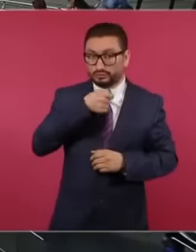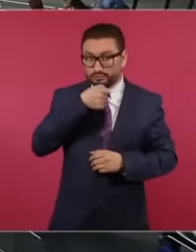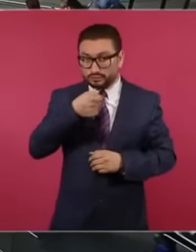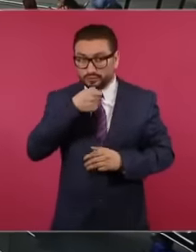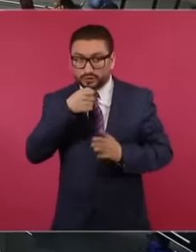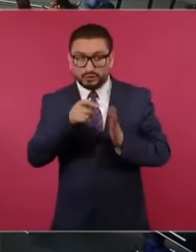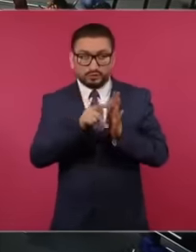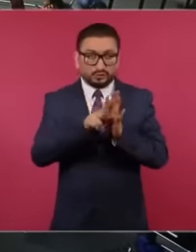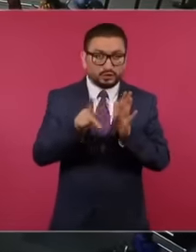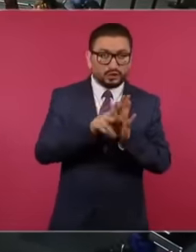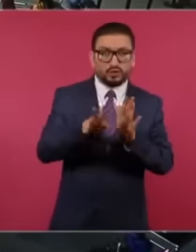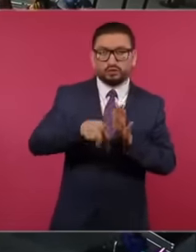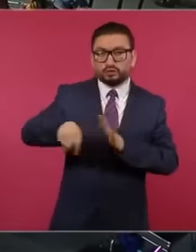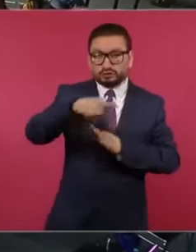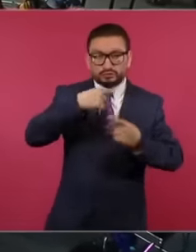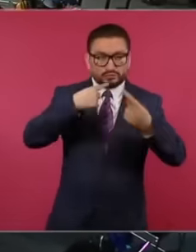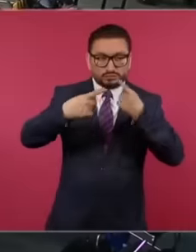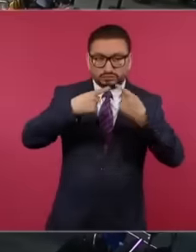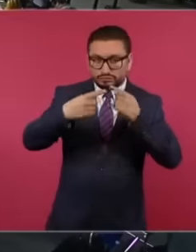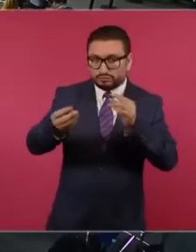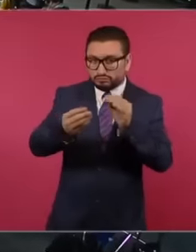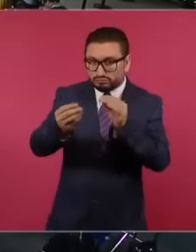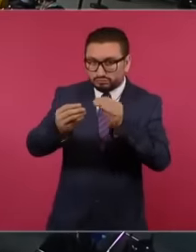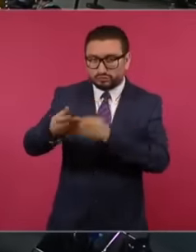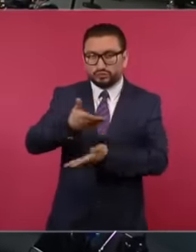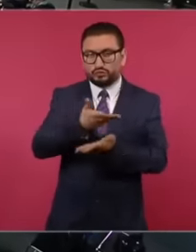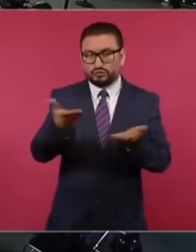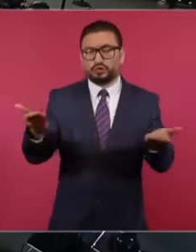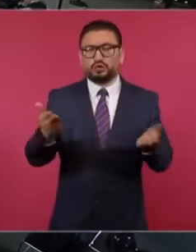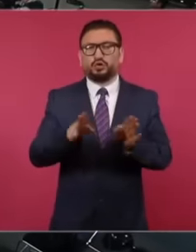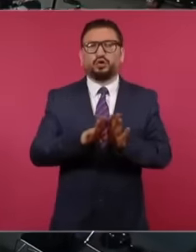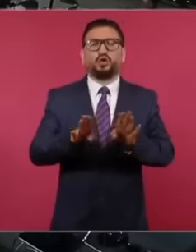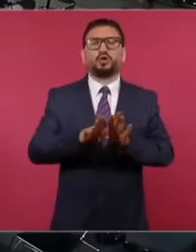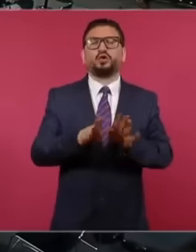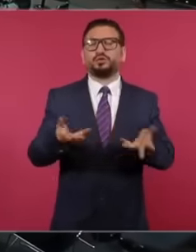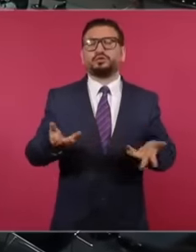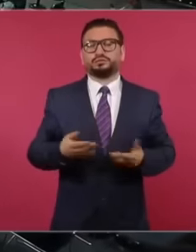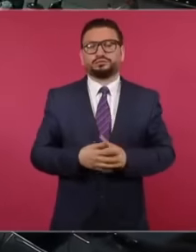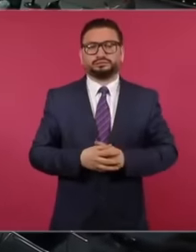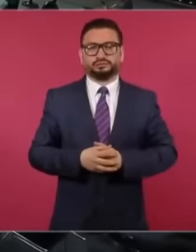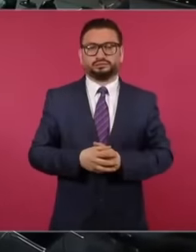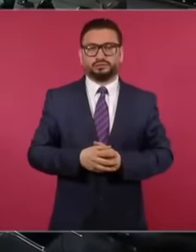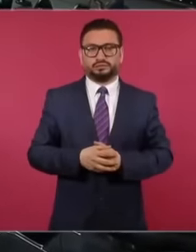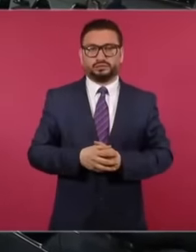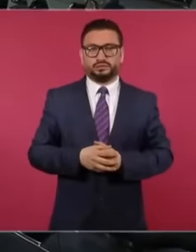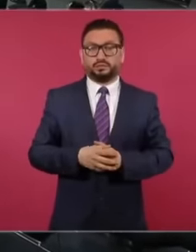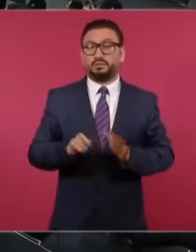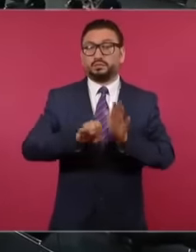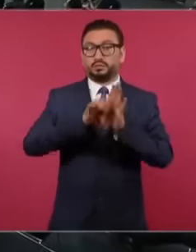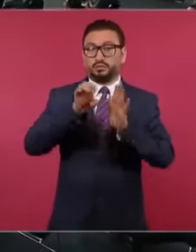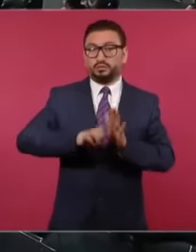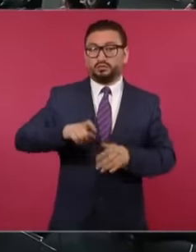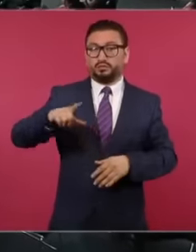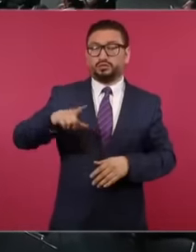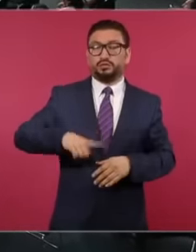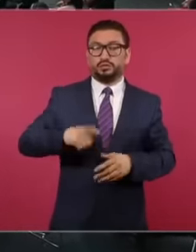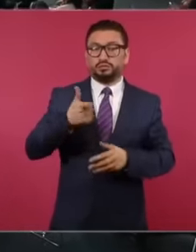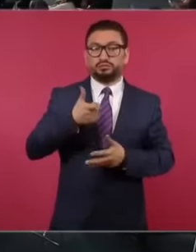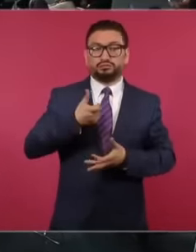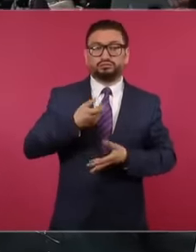discuss about the government's advertising spending.